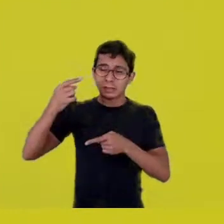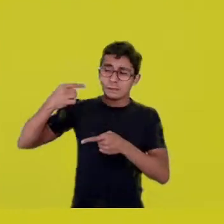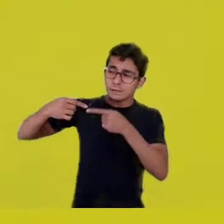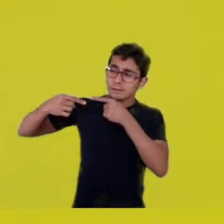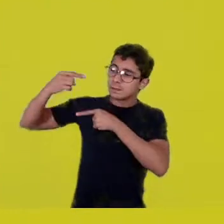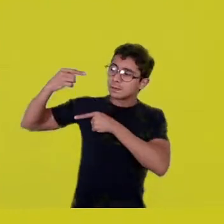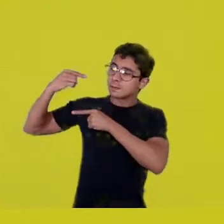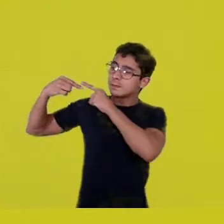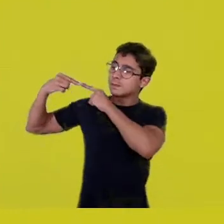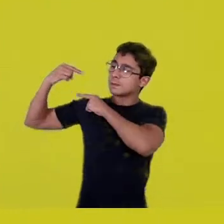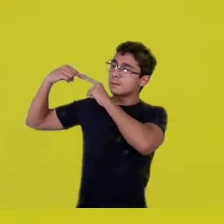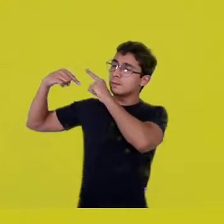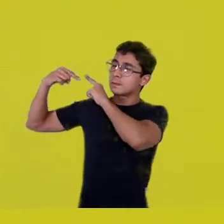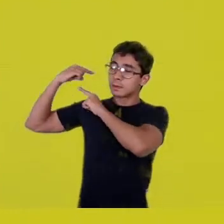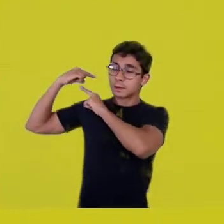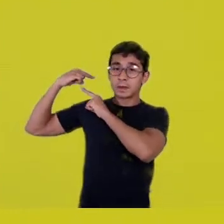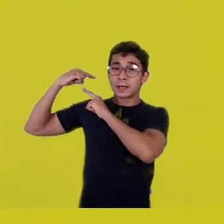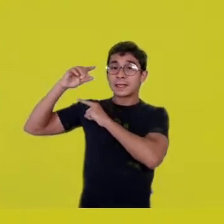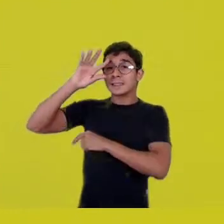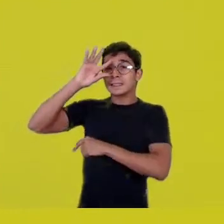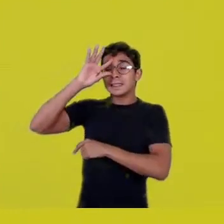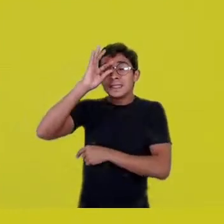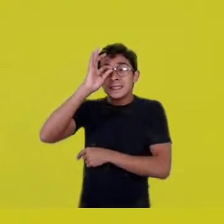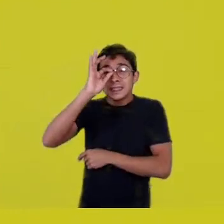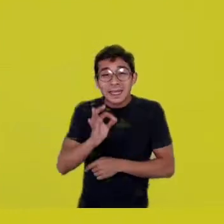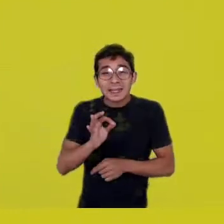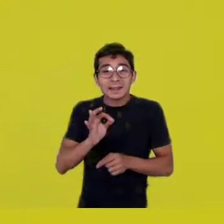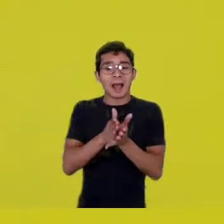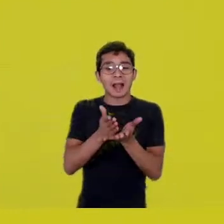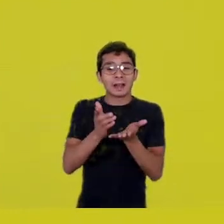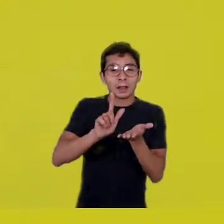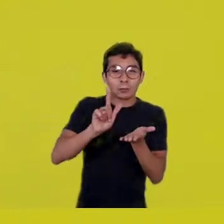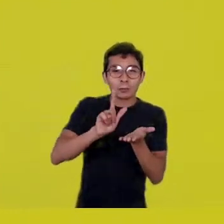surely, according to the literature, to the accounts that reached us,